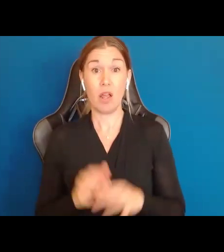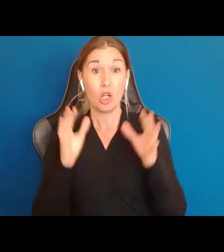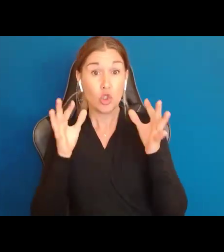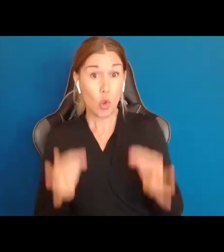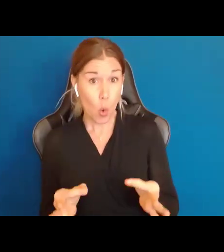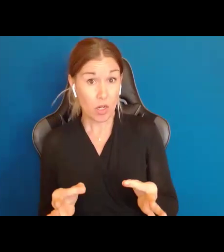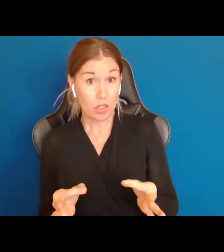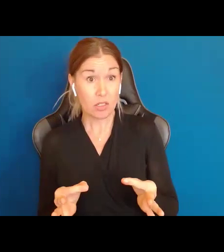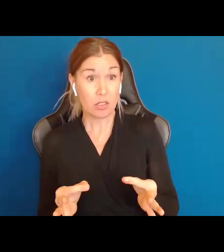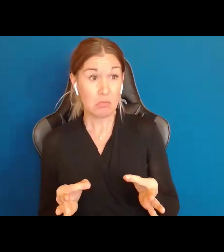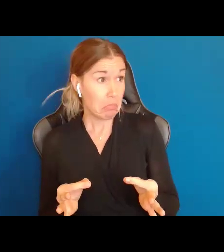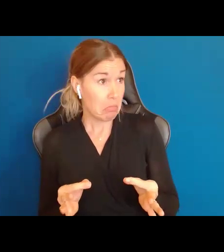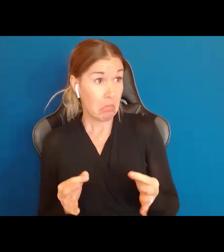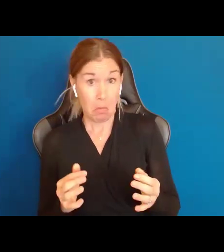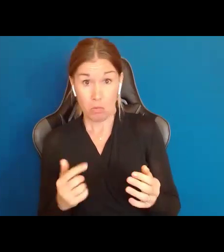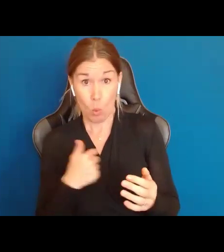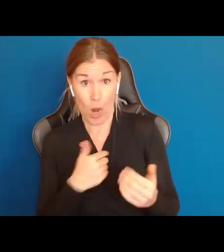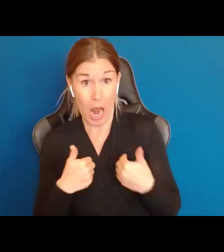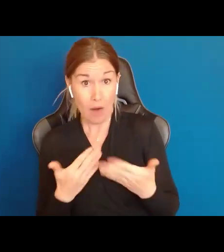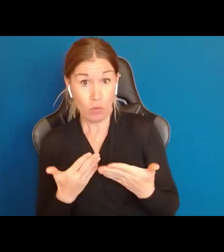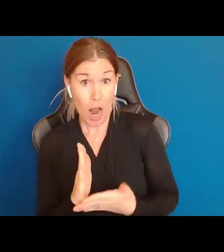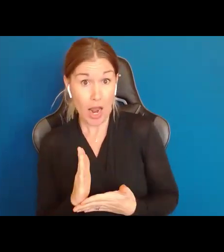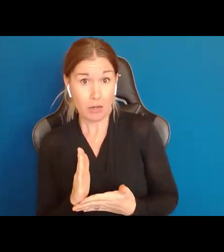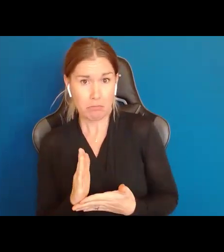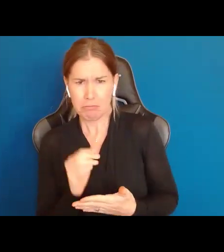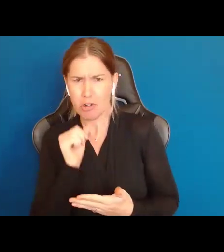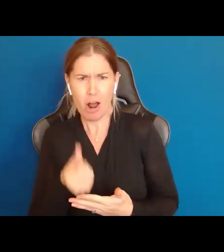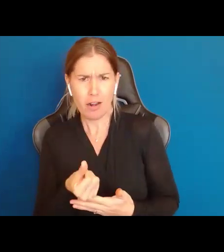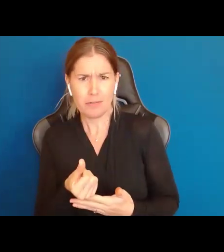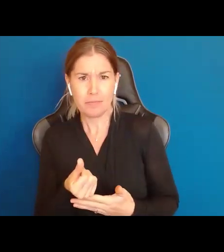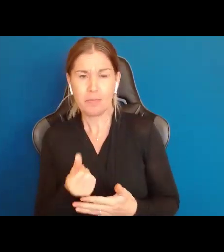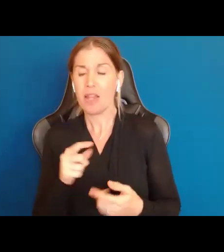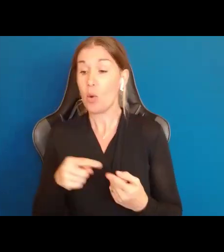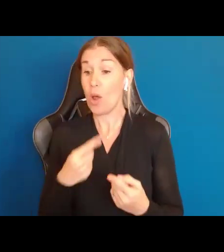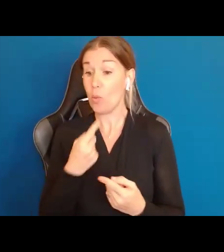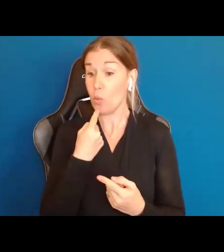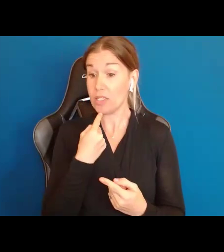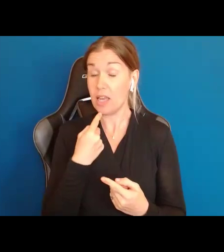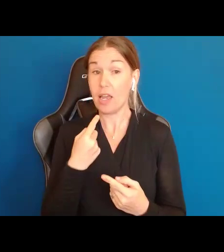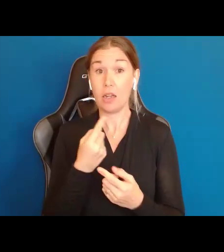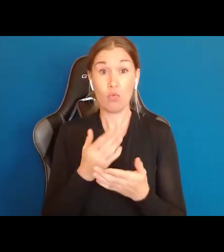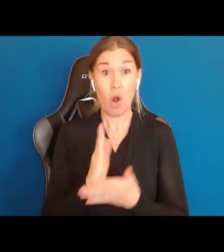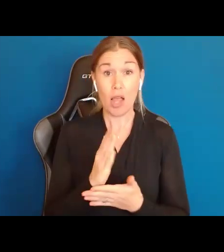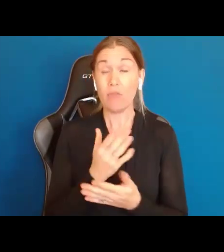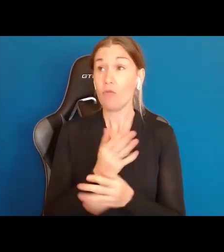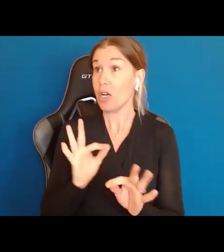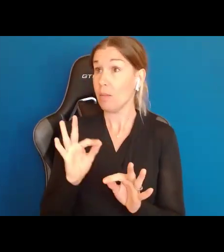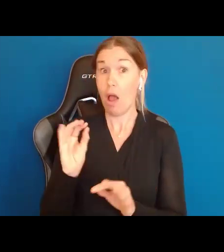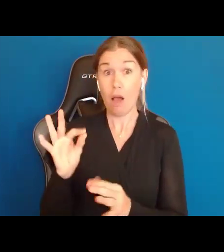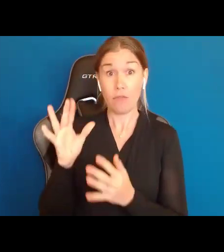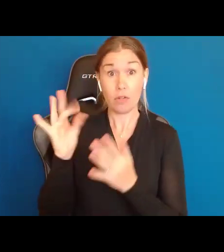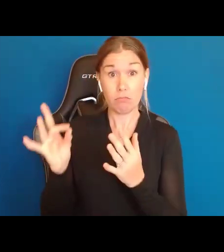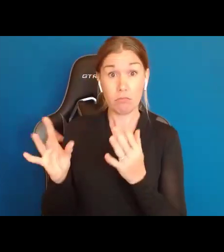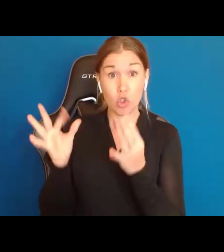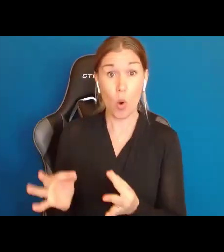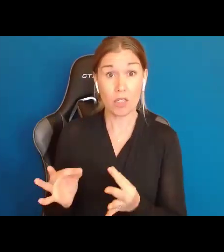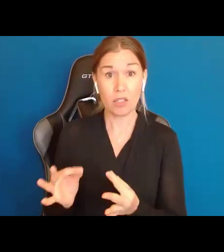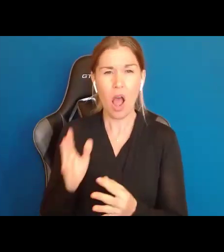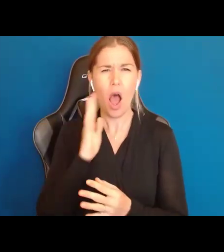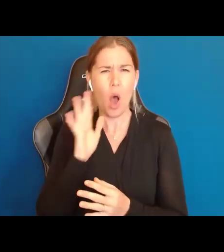Without choice do we even have rights? And when you hear me talk about freedom of choice and the right to make choices, I'm gonna throw a buzzword at you, I'm not a huge buzzword guy